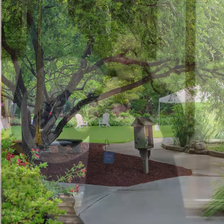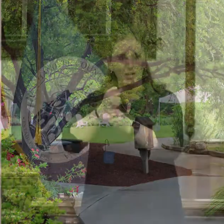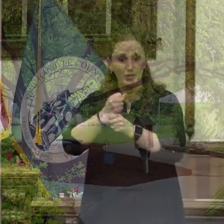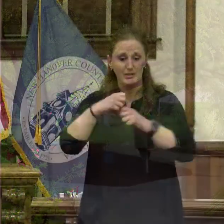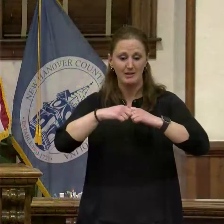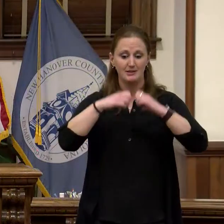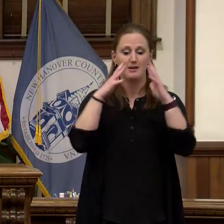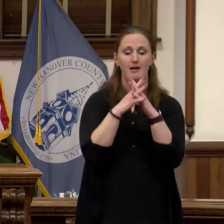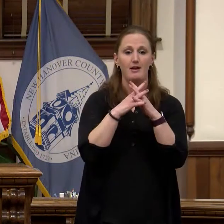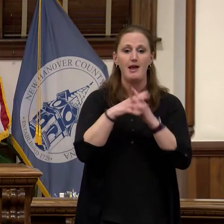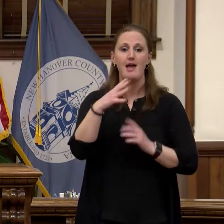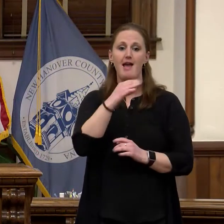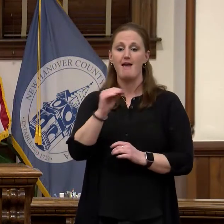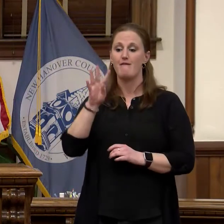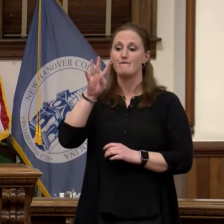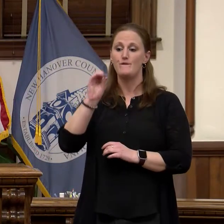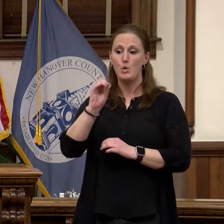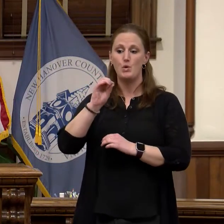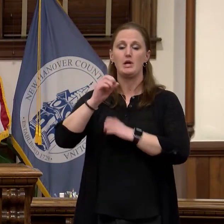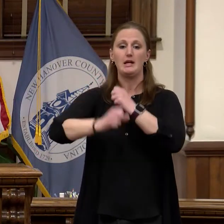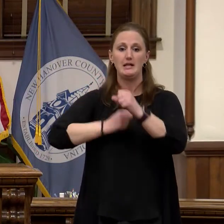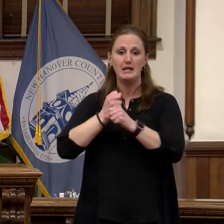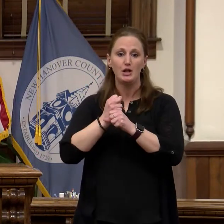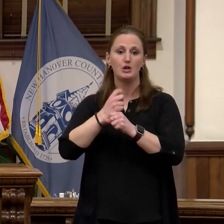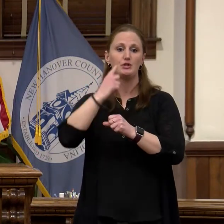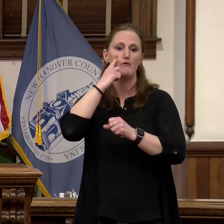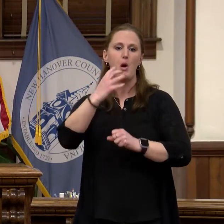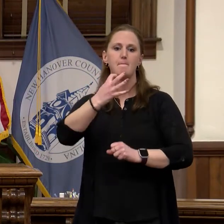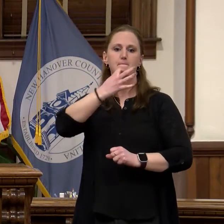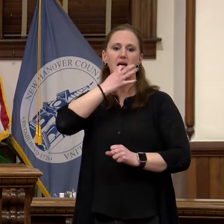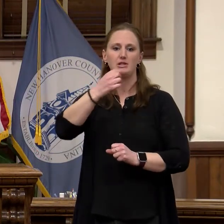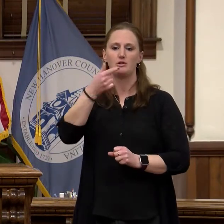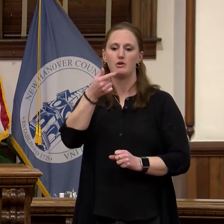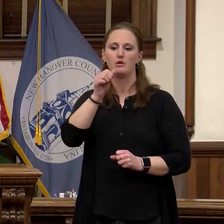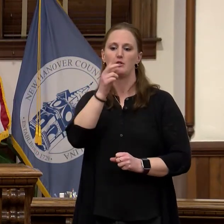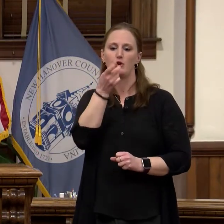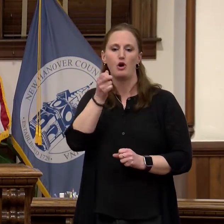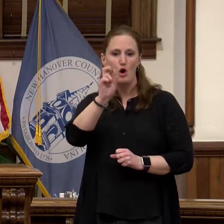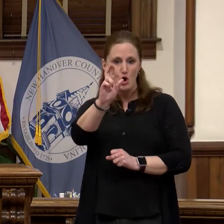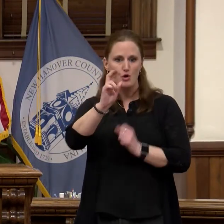Extension Master Gardener program. If you haven't visited the Arboretum lately I